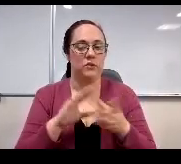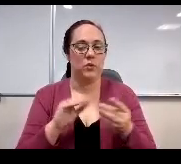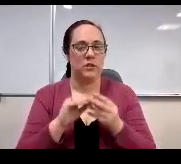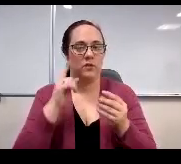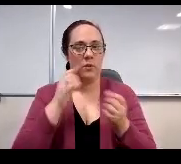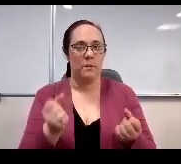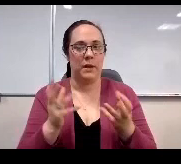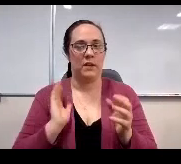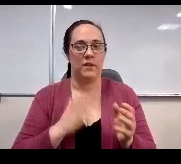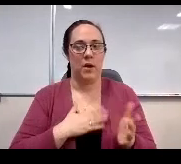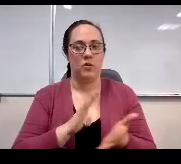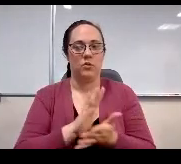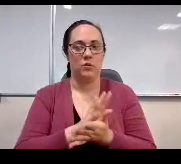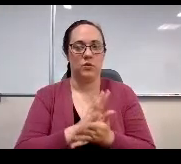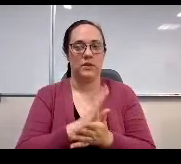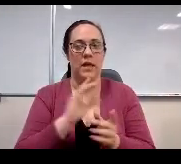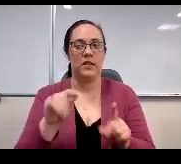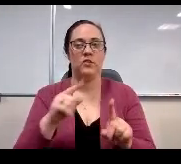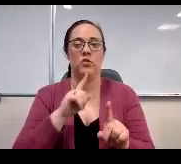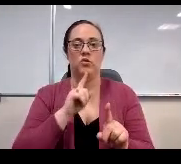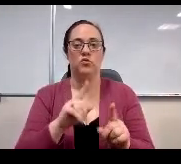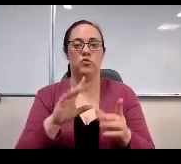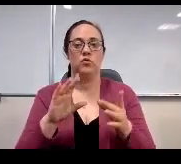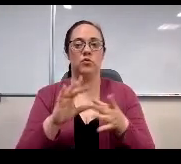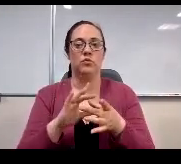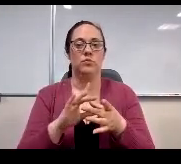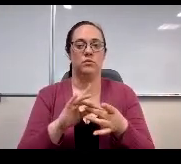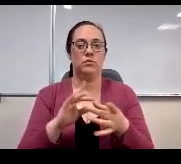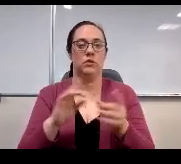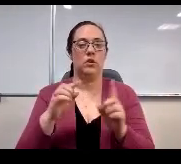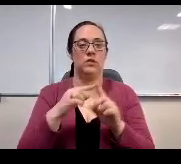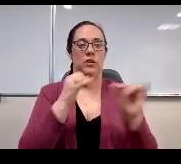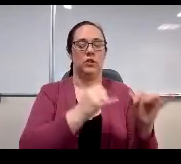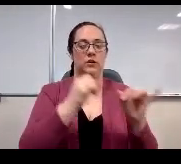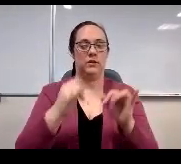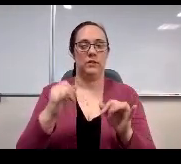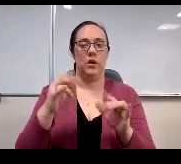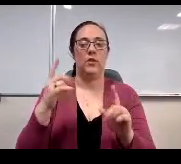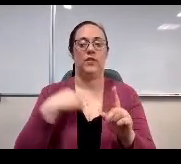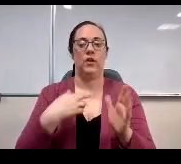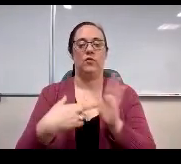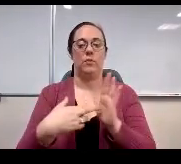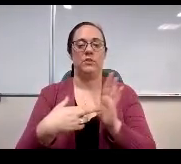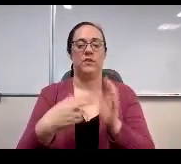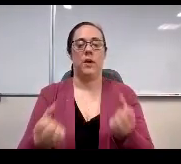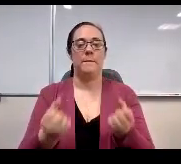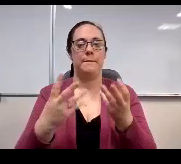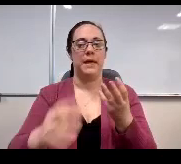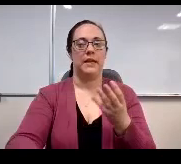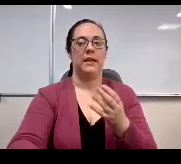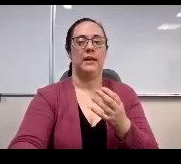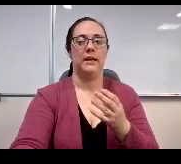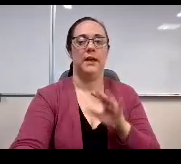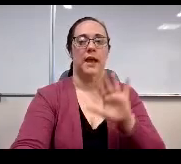and while these are true stories that are specific to individual schools, they are representative of the many exceptional great things that